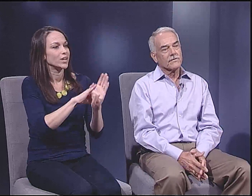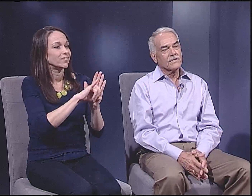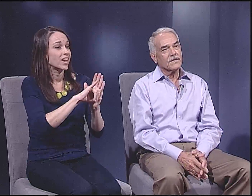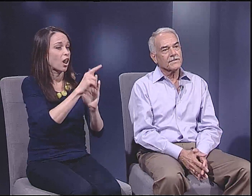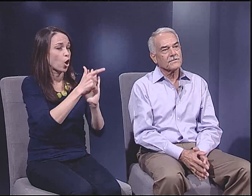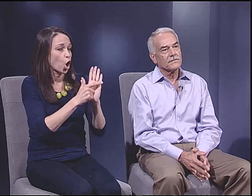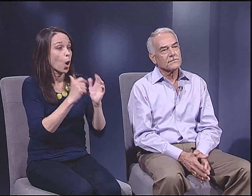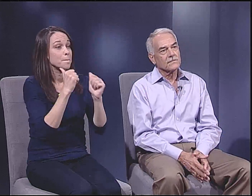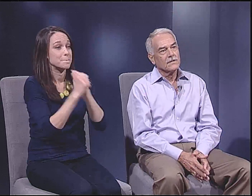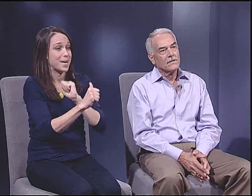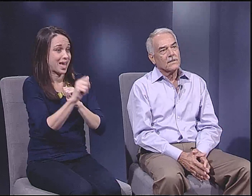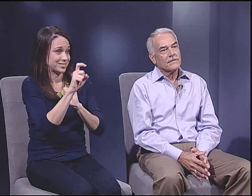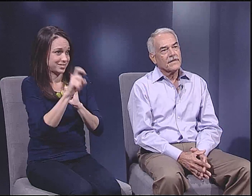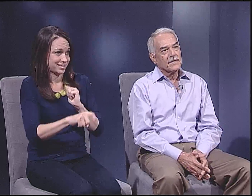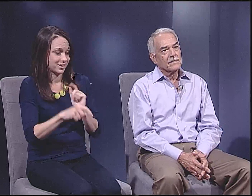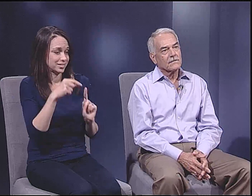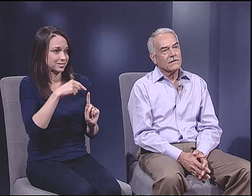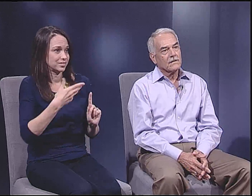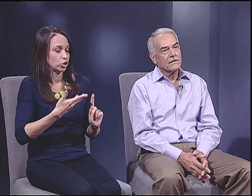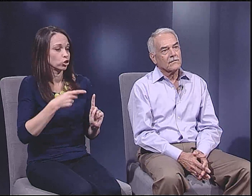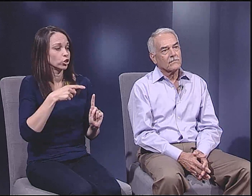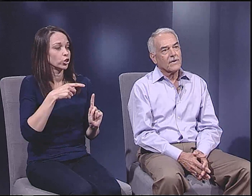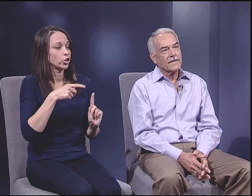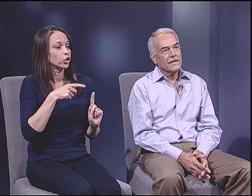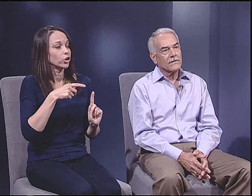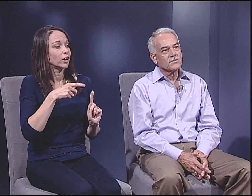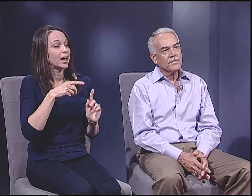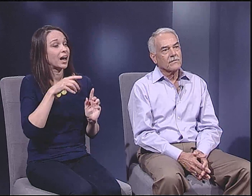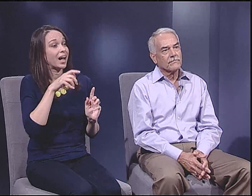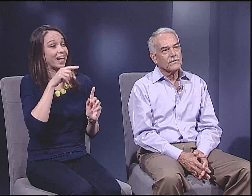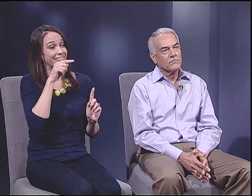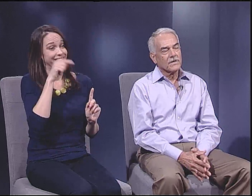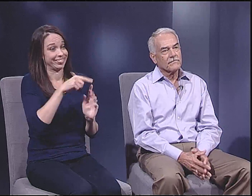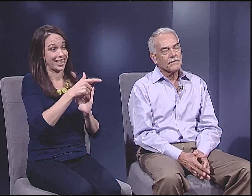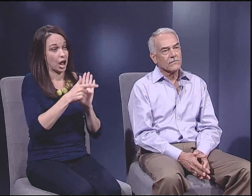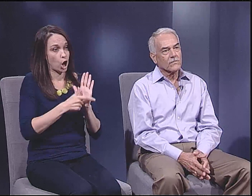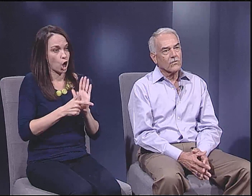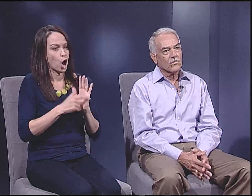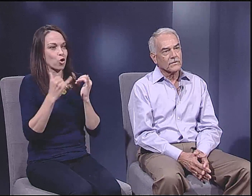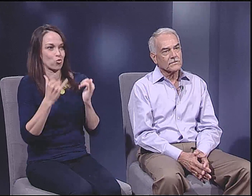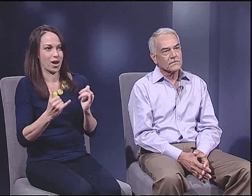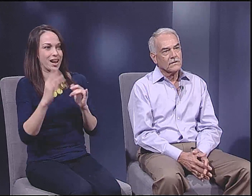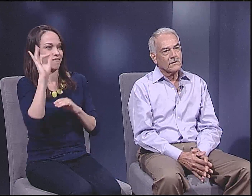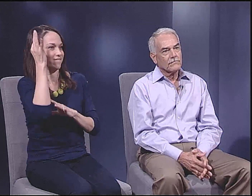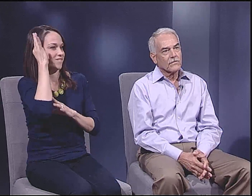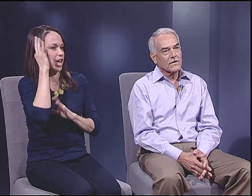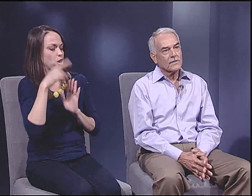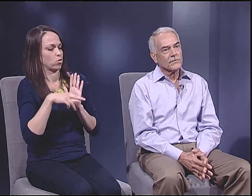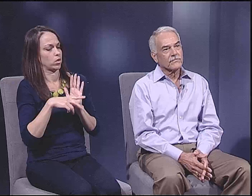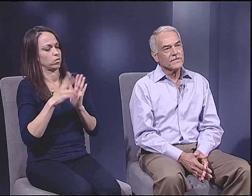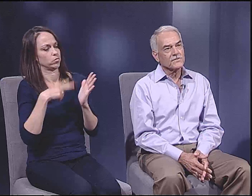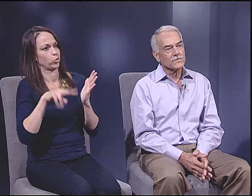in Texas that, right now, is being reviewed by the Federal Courts for a couple of reasons.